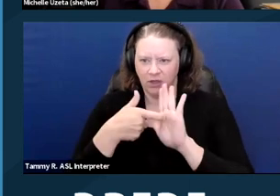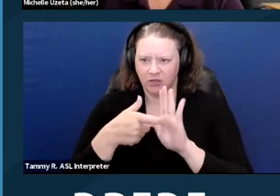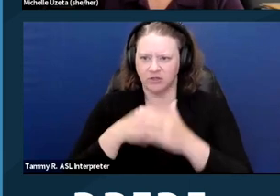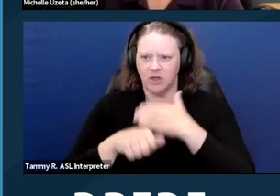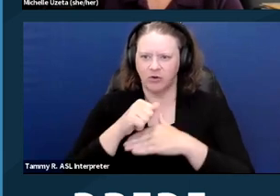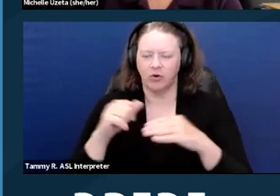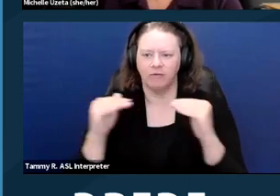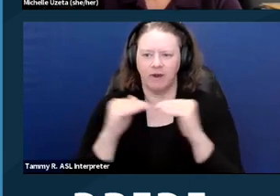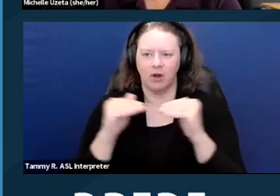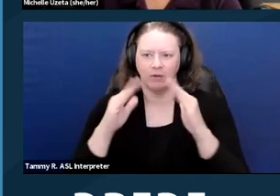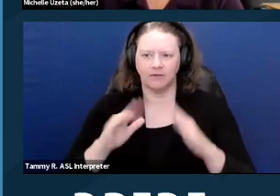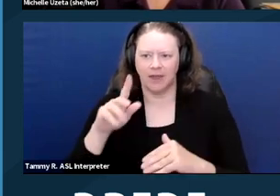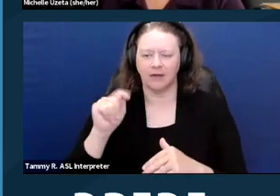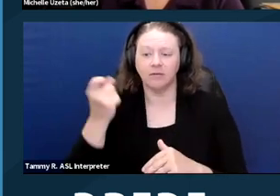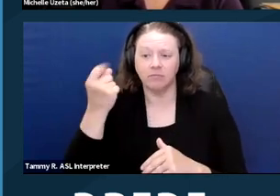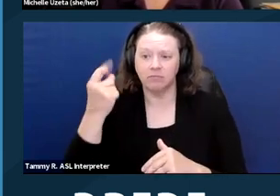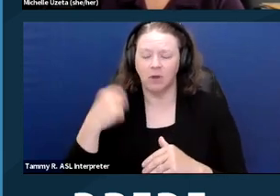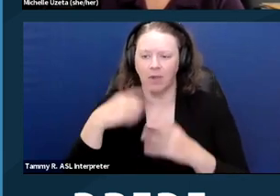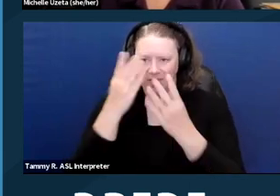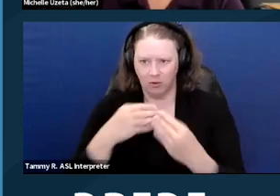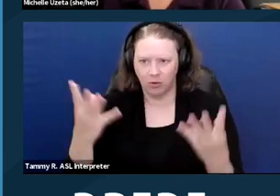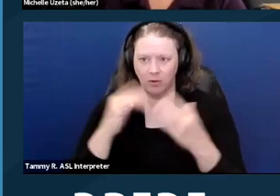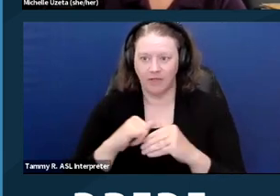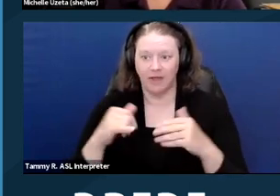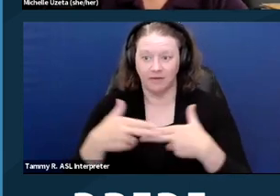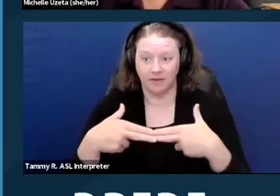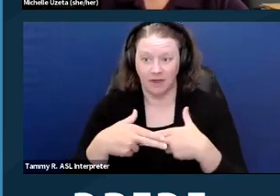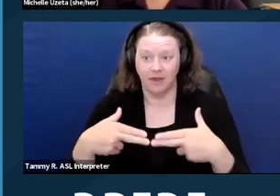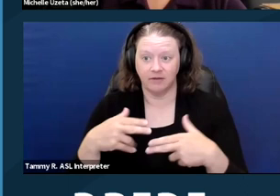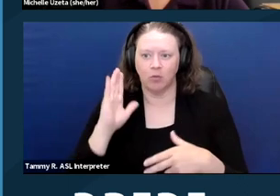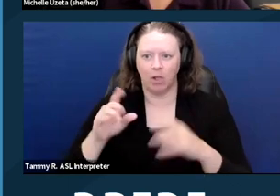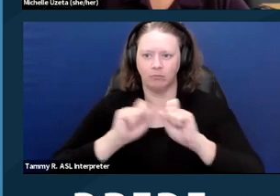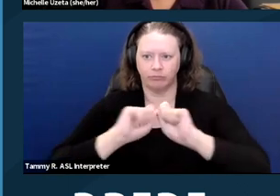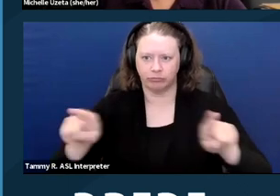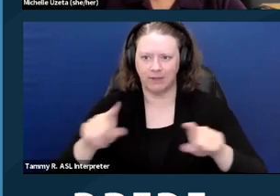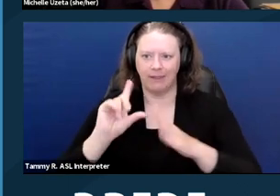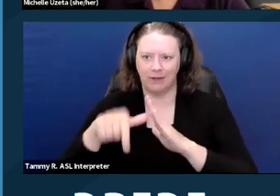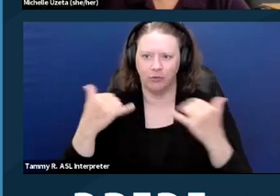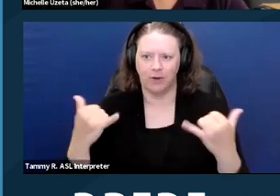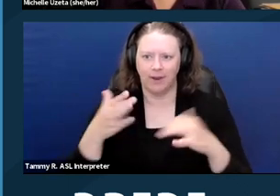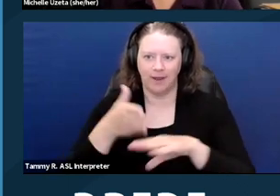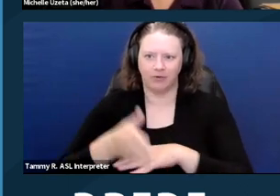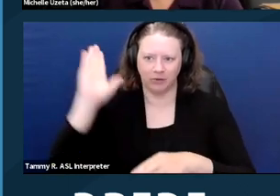And the slides, I'll let people know will be circulated after the presentation later today. Next slide please.